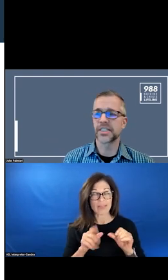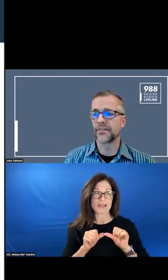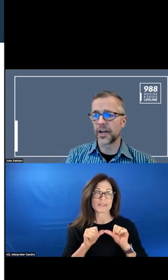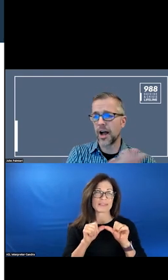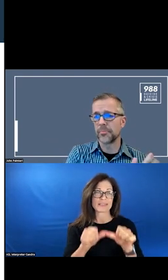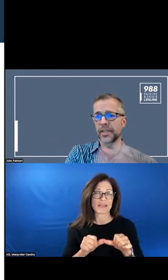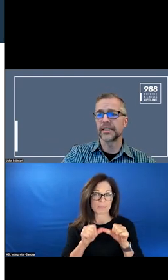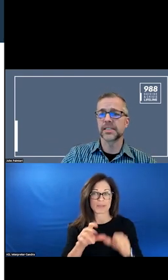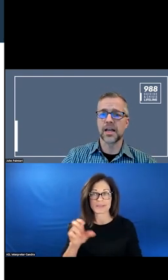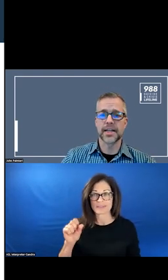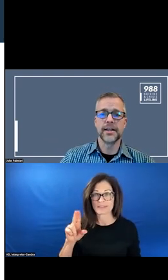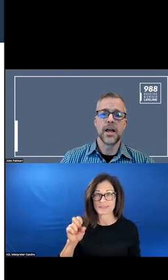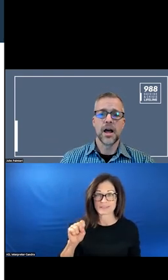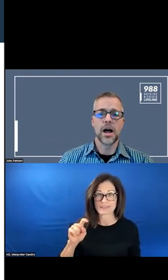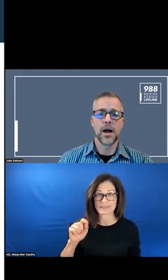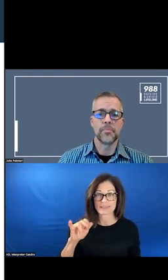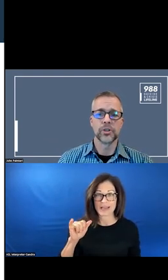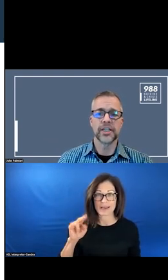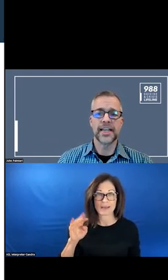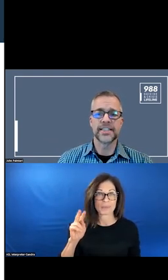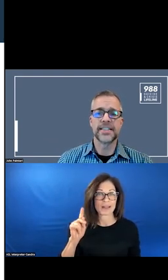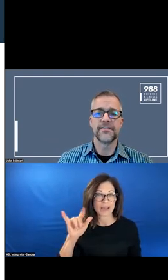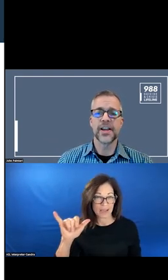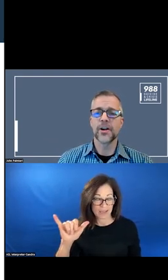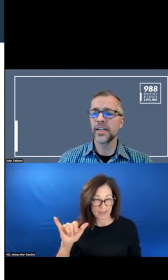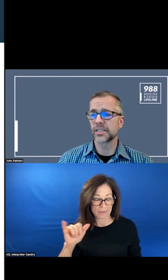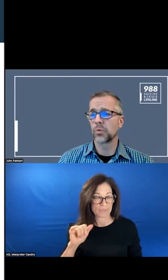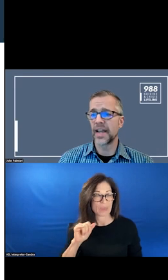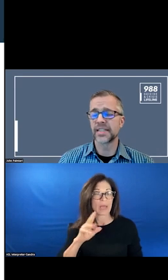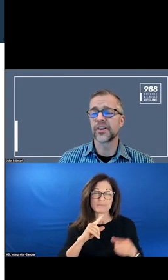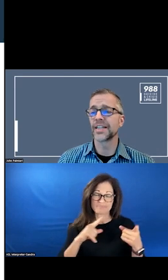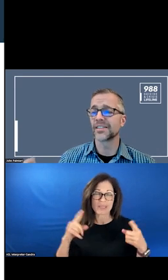THIS IS A COMPLICATED SLIDE, BUT LOOKING AT THE VARIOUS WAYS AND